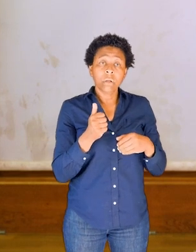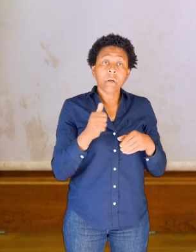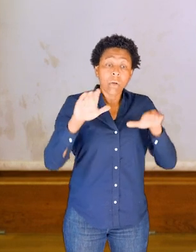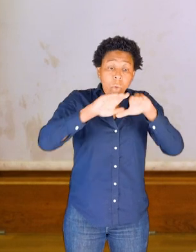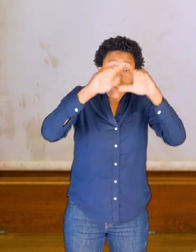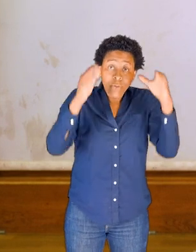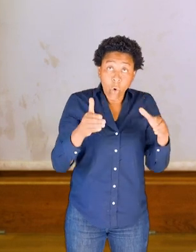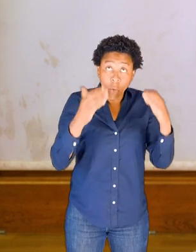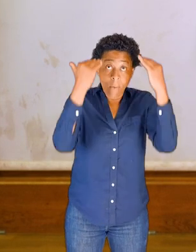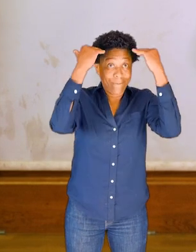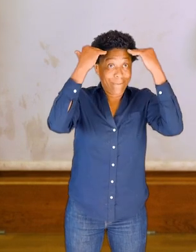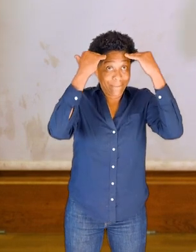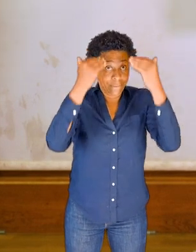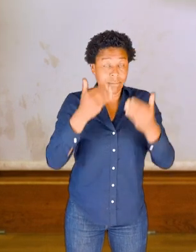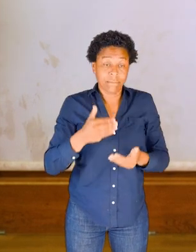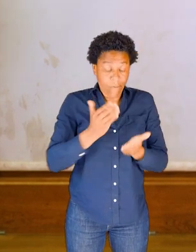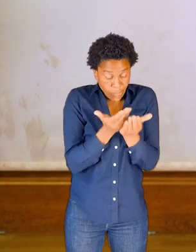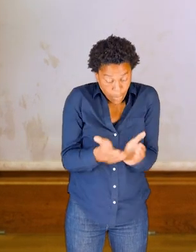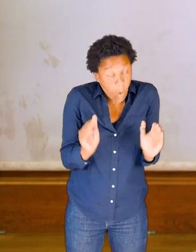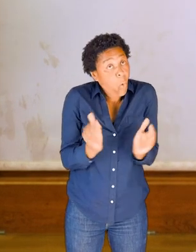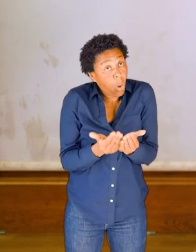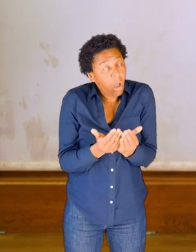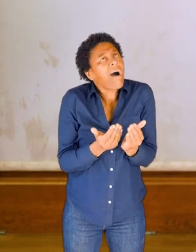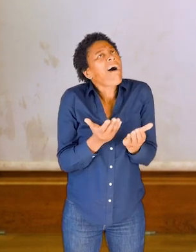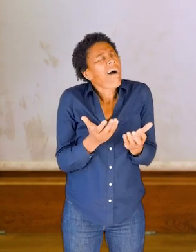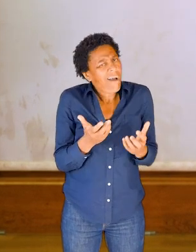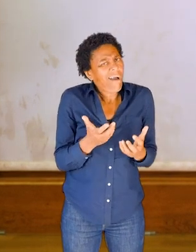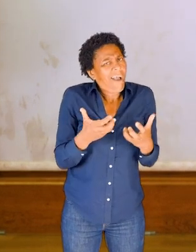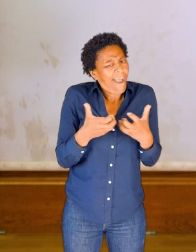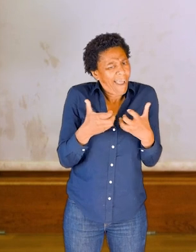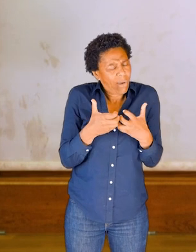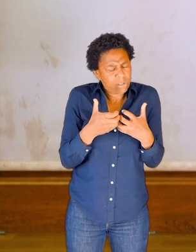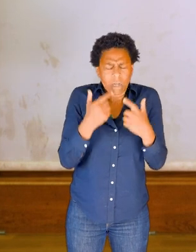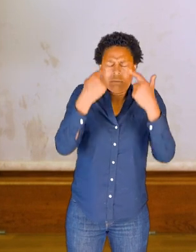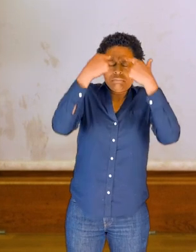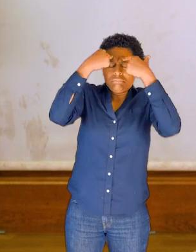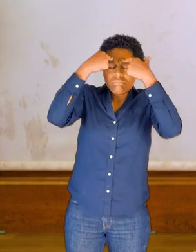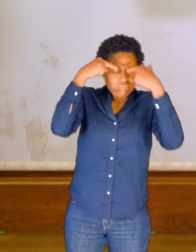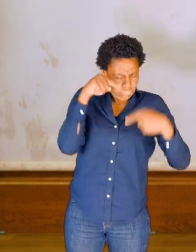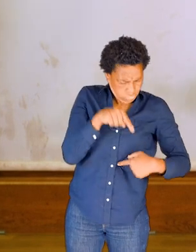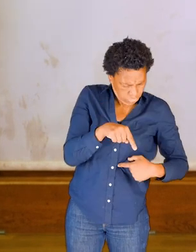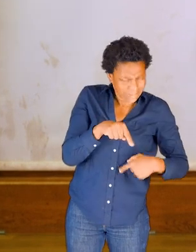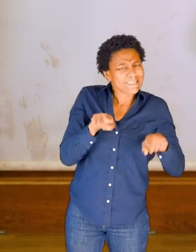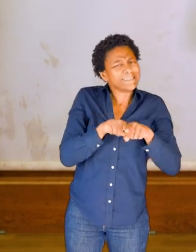the dome of the skull thinking about how that brings some attention upwards.